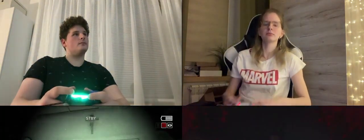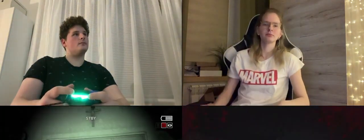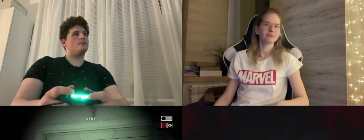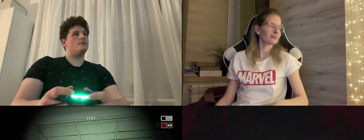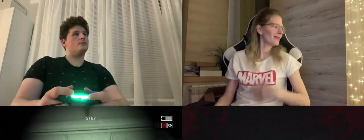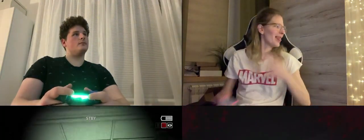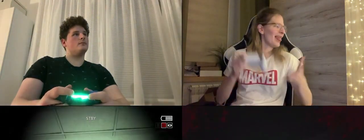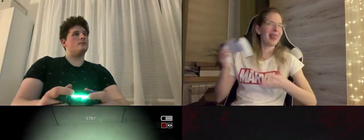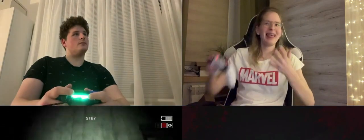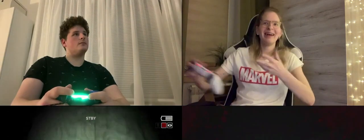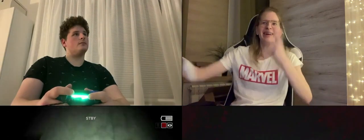I talked too much, I didn't concentrate ...